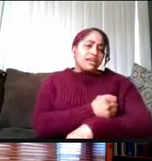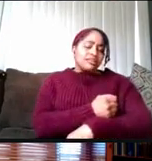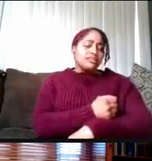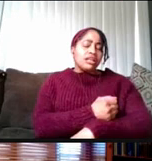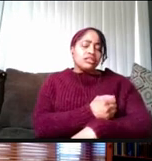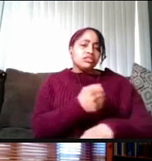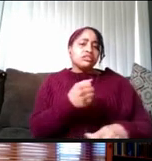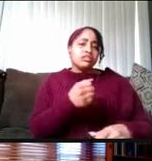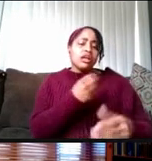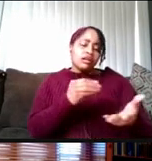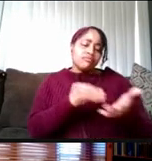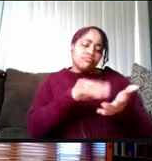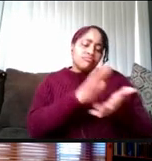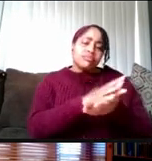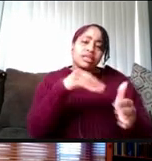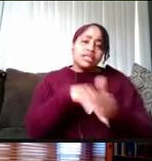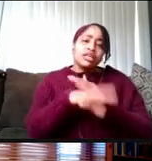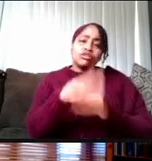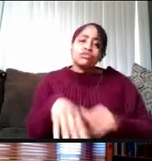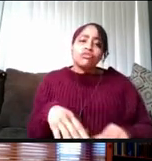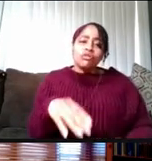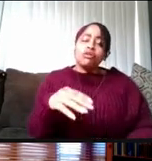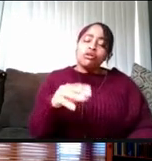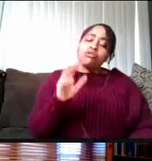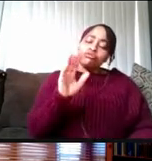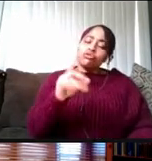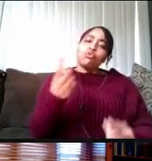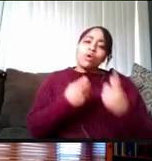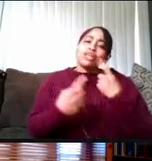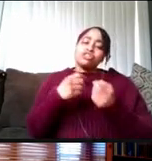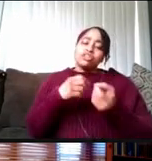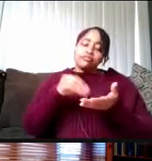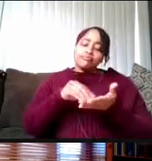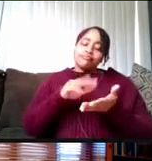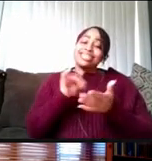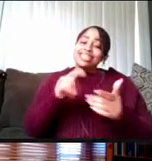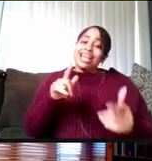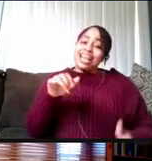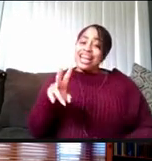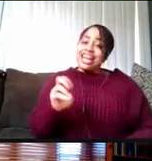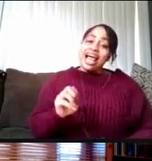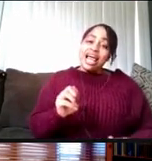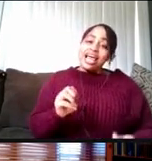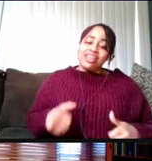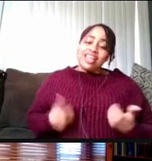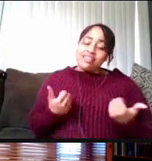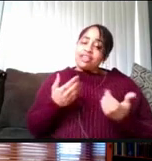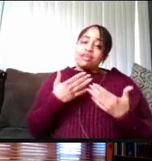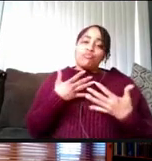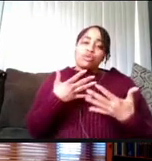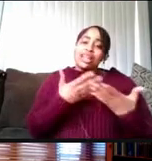in your Blue Queue questionnaire. So that's a live living breathing thing that you can go back and update anytime even if your circumstances change,